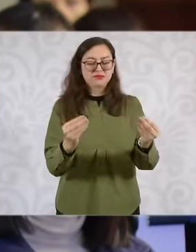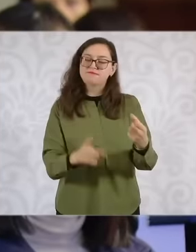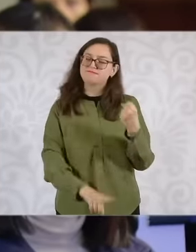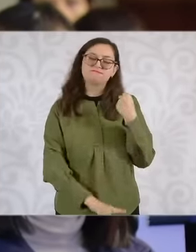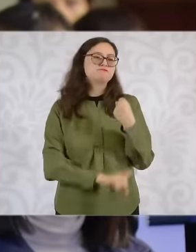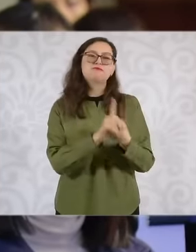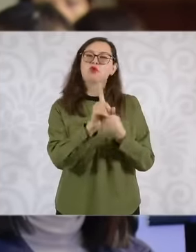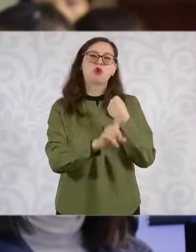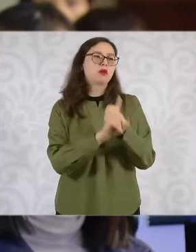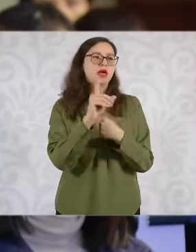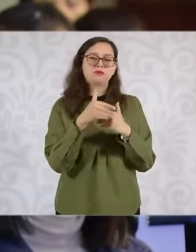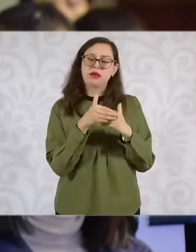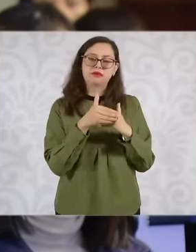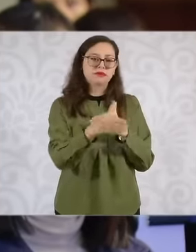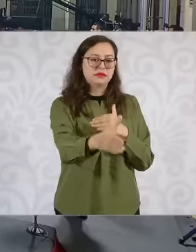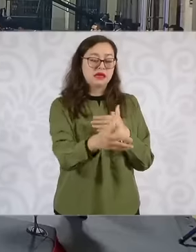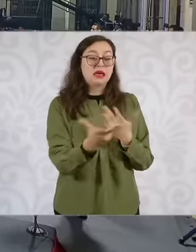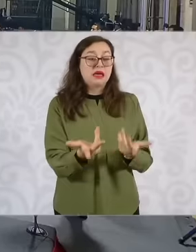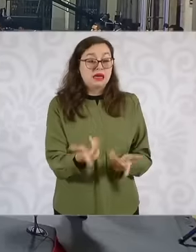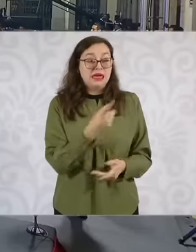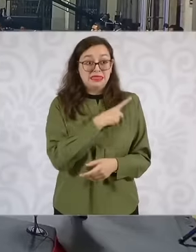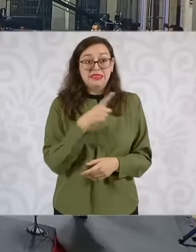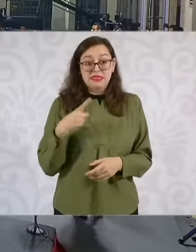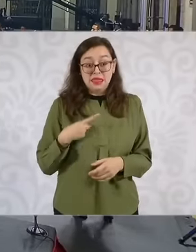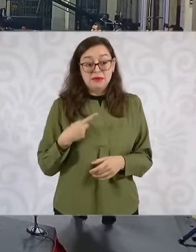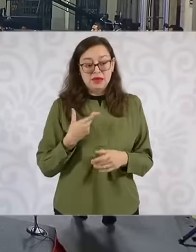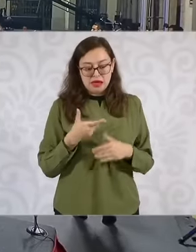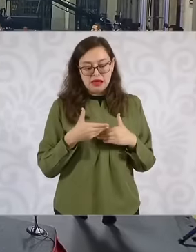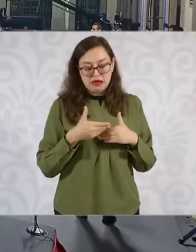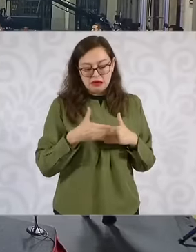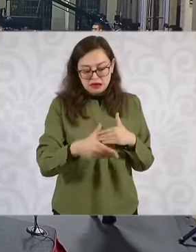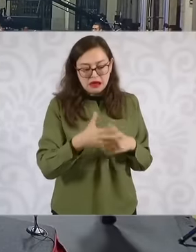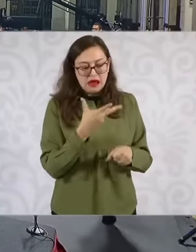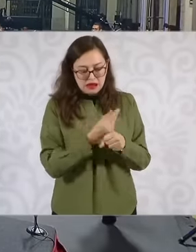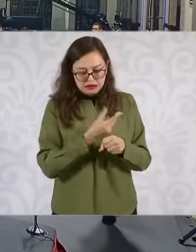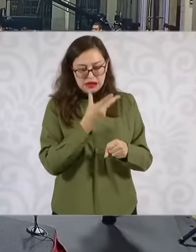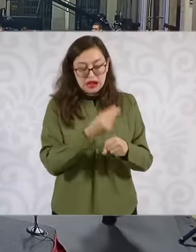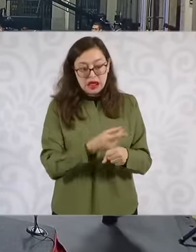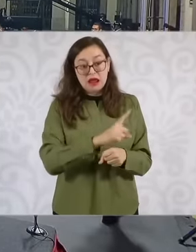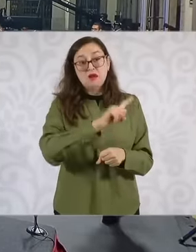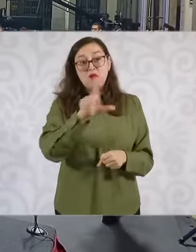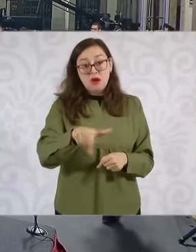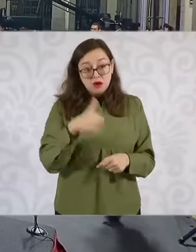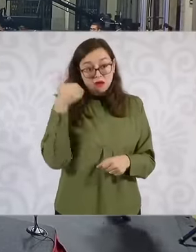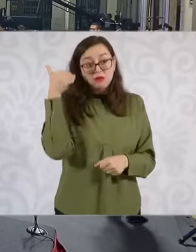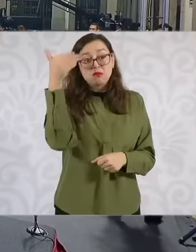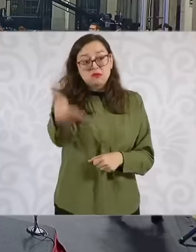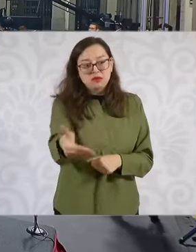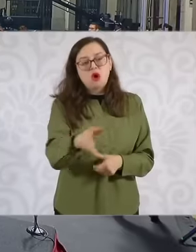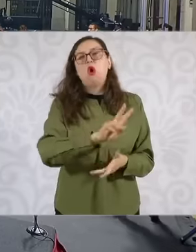can be solved in the short-medium, but later In the long term, the problem comes back to life.